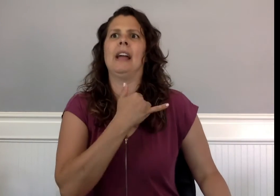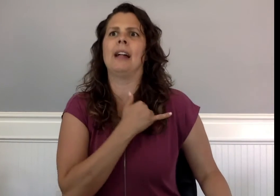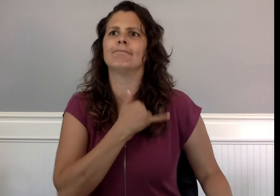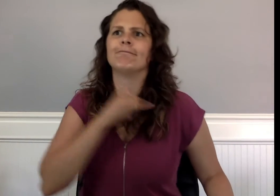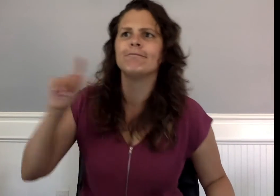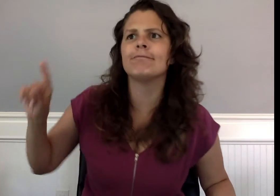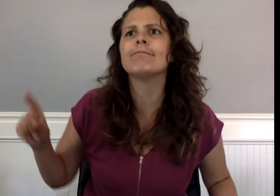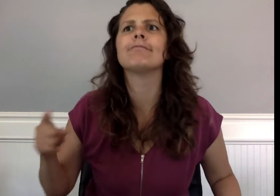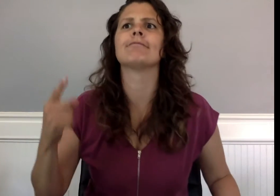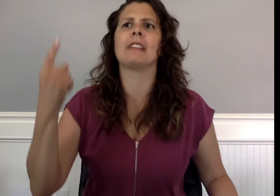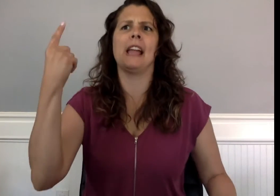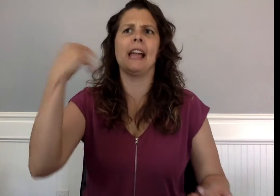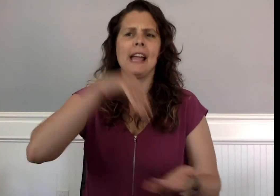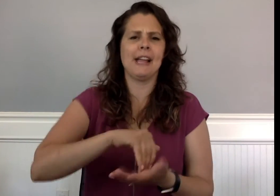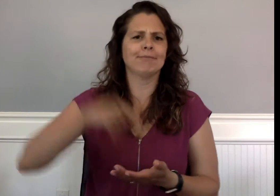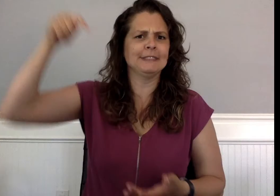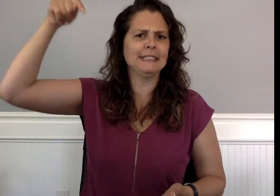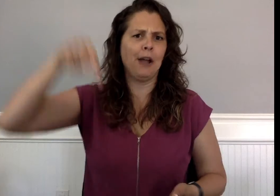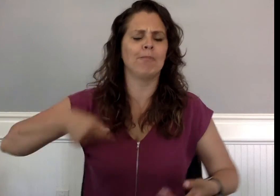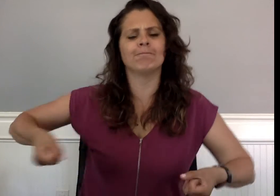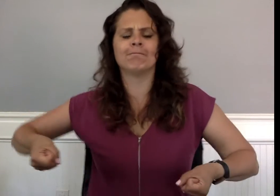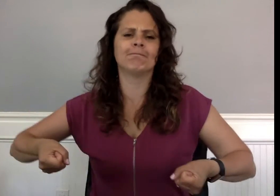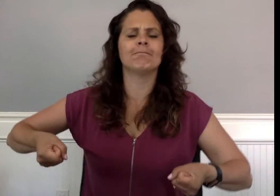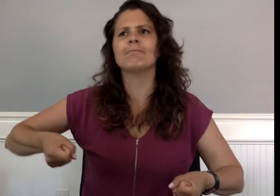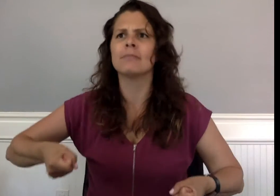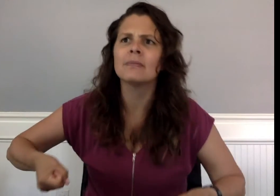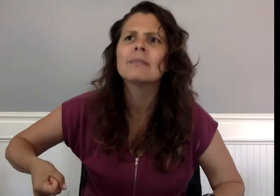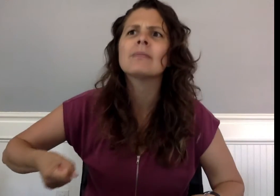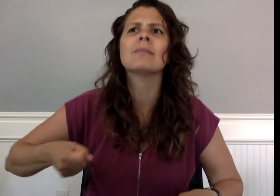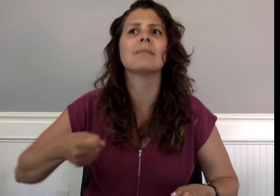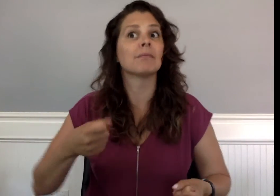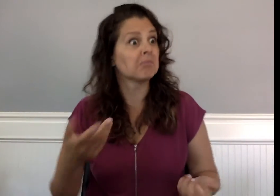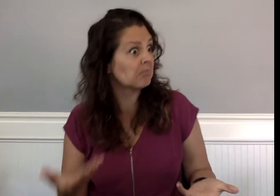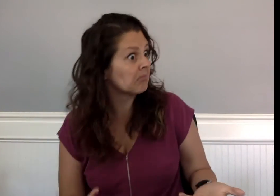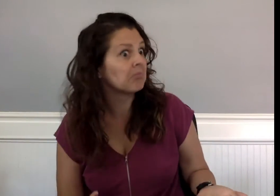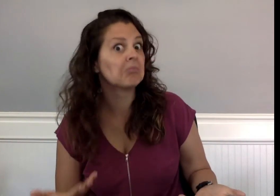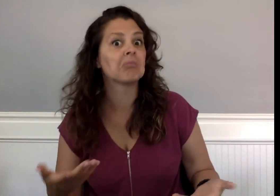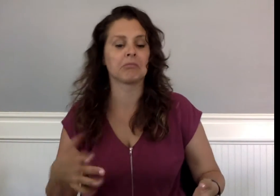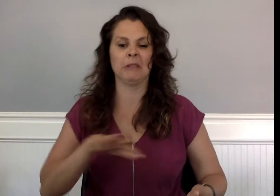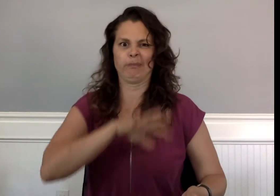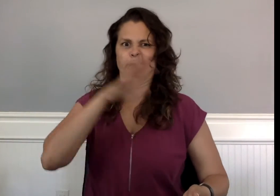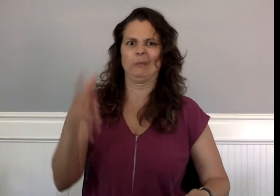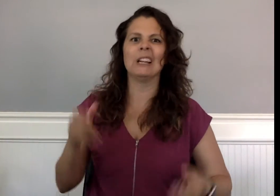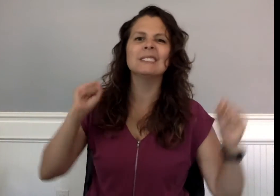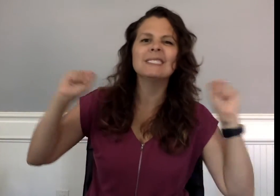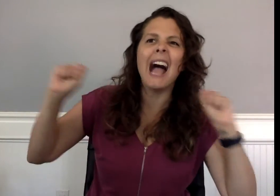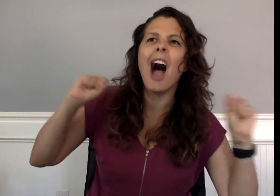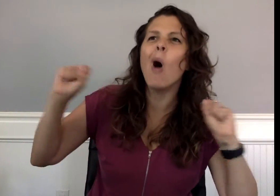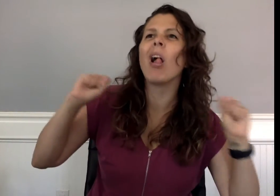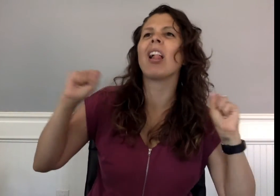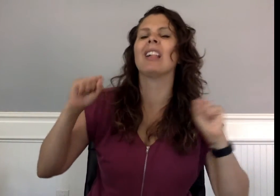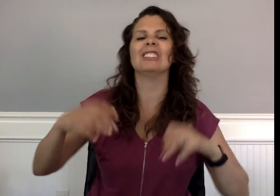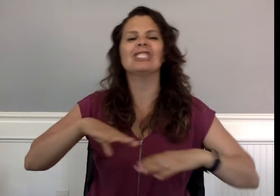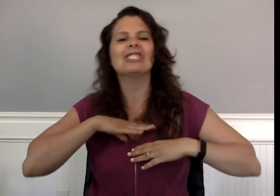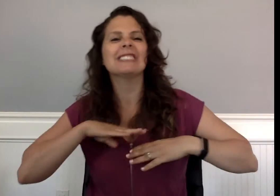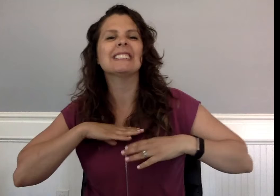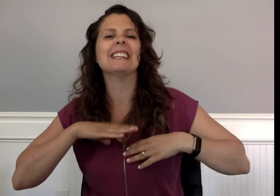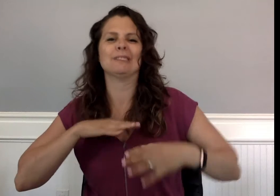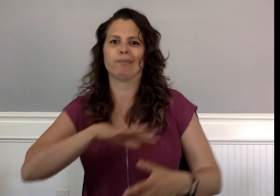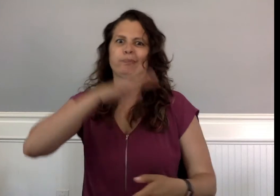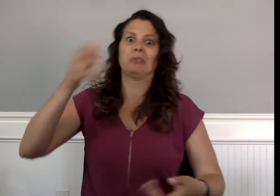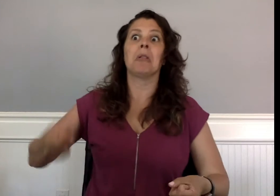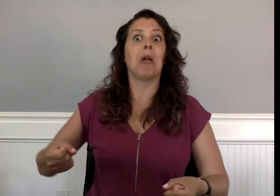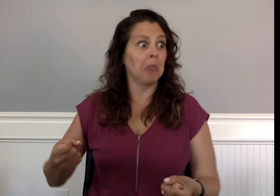Yvette came back downstairs with the laundry basket filled with towels and sheets.